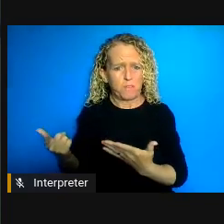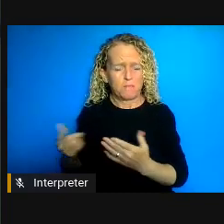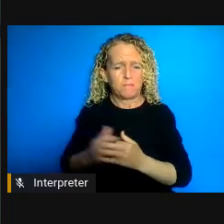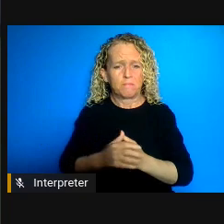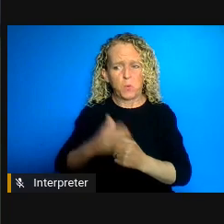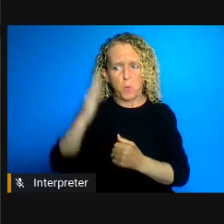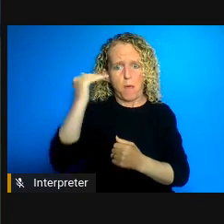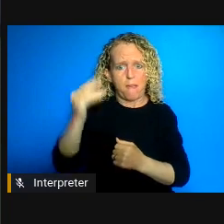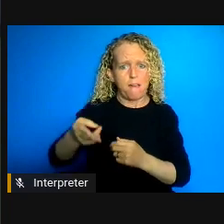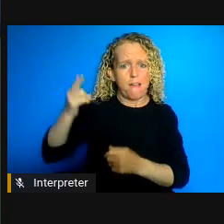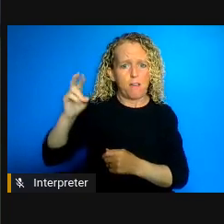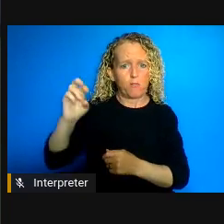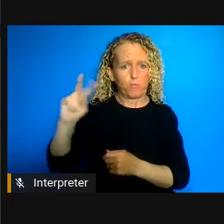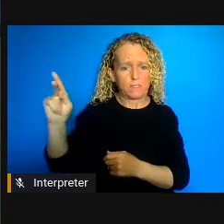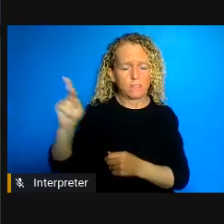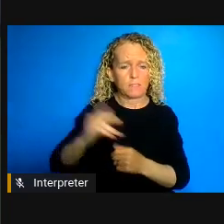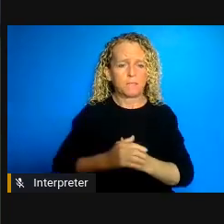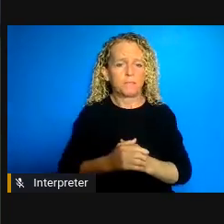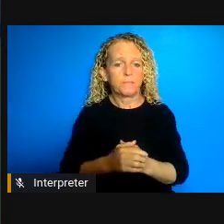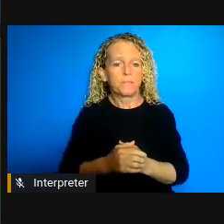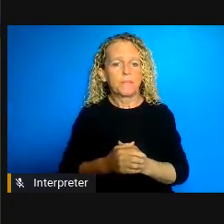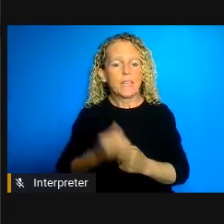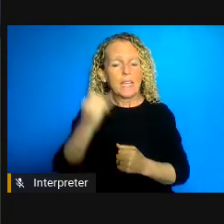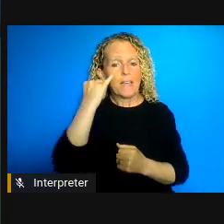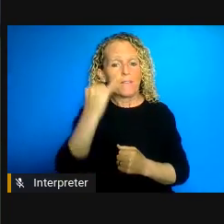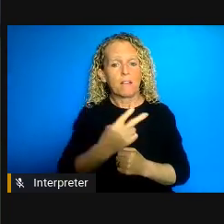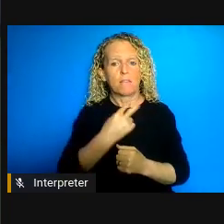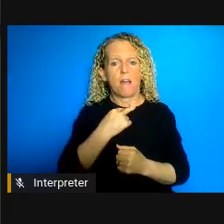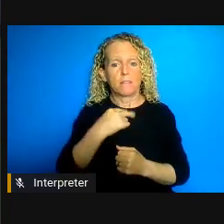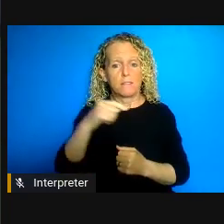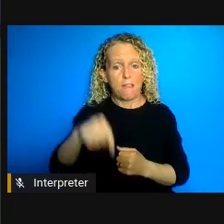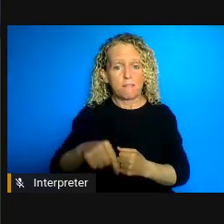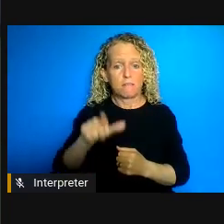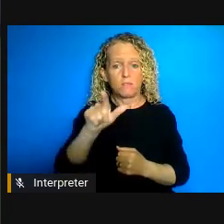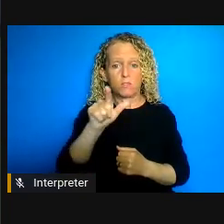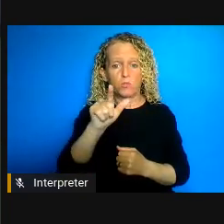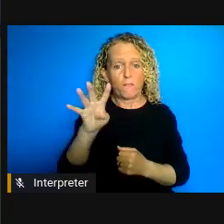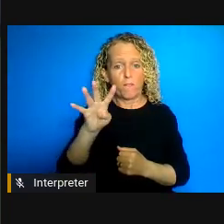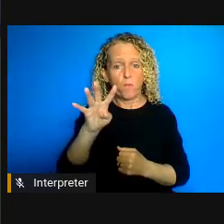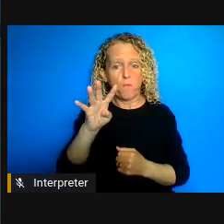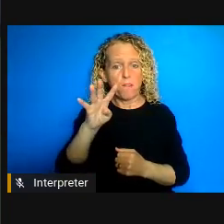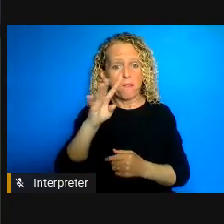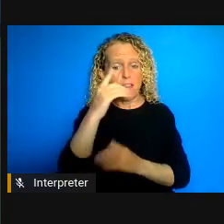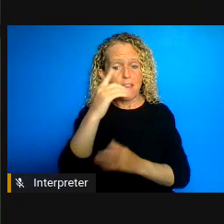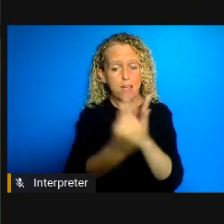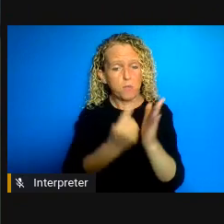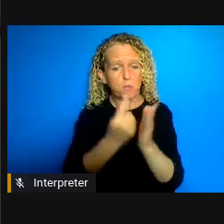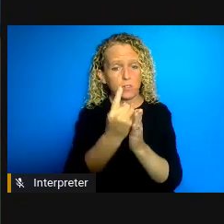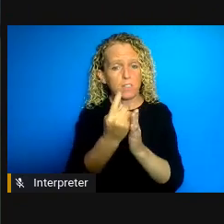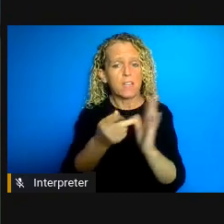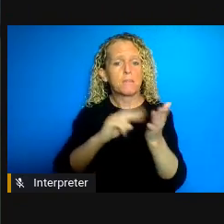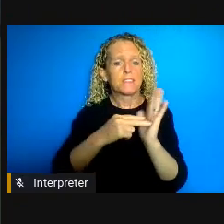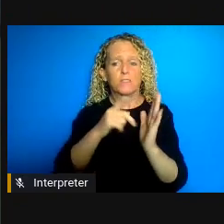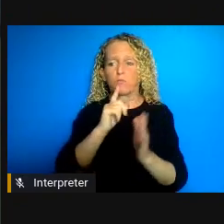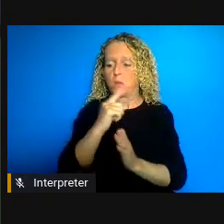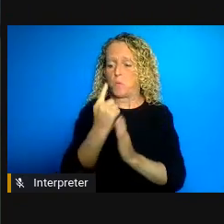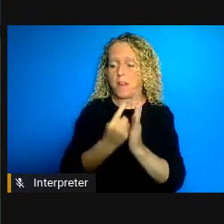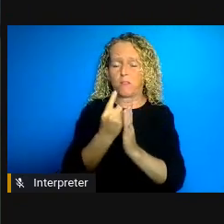hours a day they have 20 minutes to go out of their cells either for a shower or a call, they have to choose people who are not